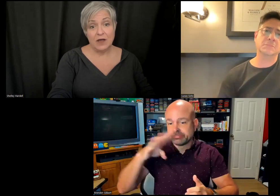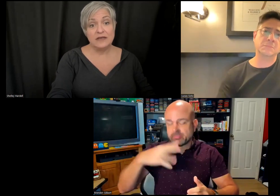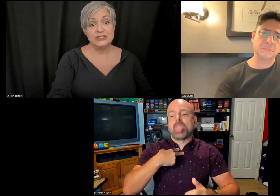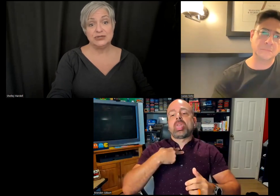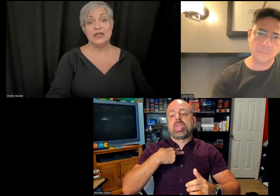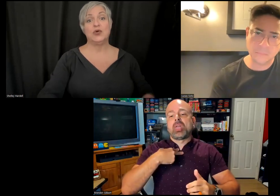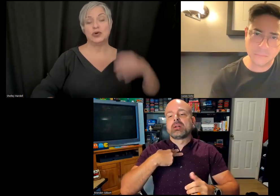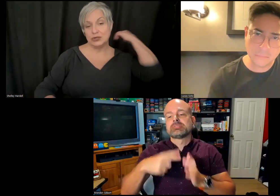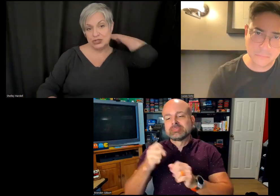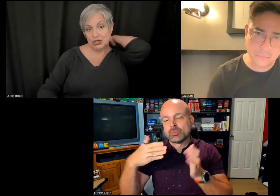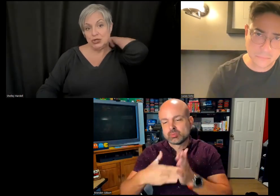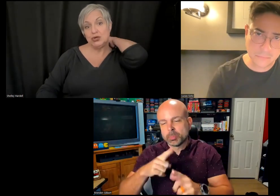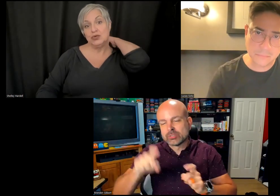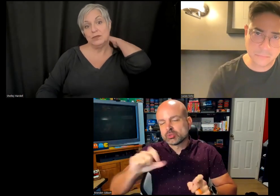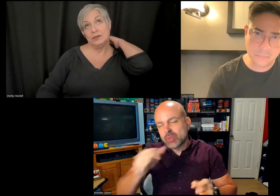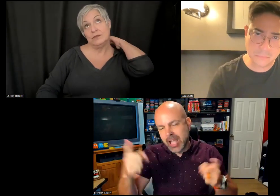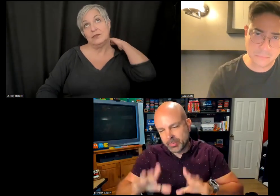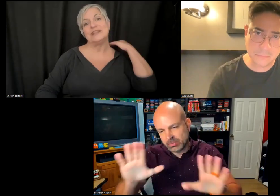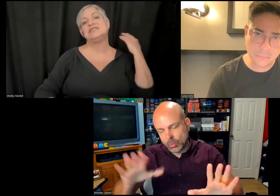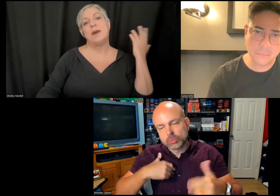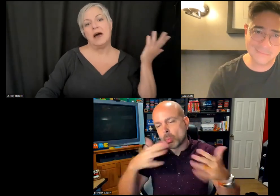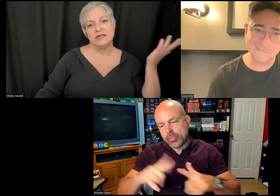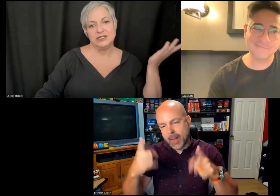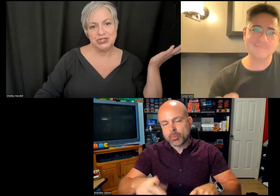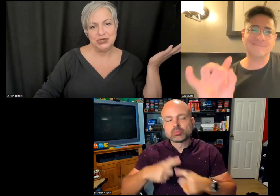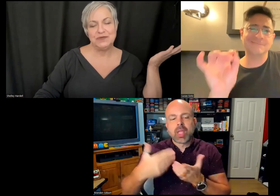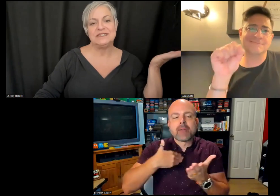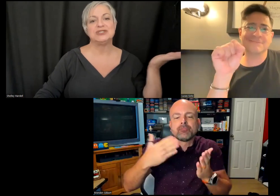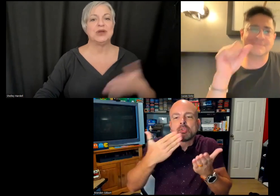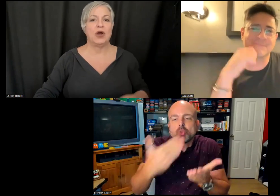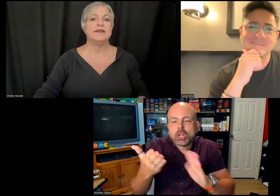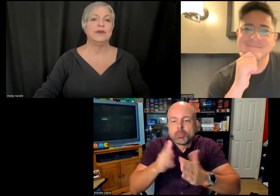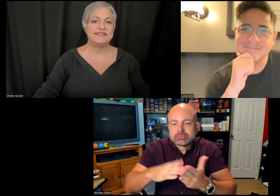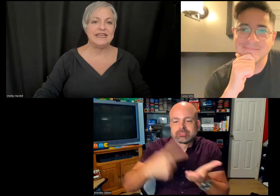lawsuit, in order to respond to the disregard that we have seen